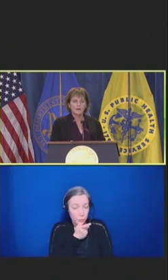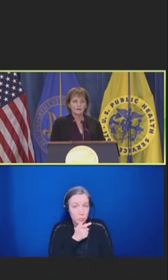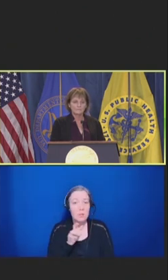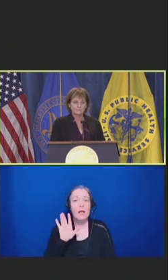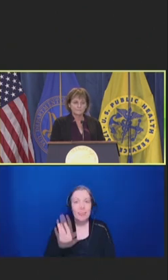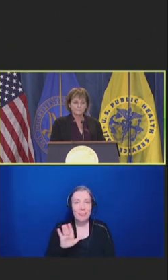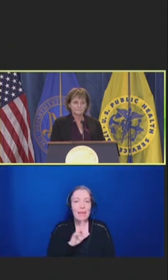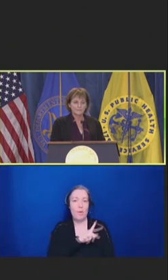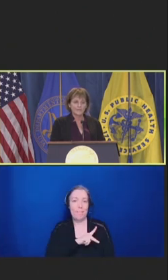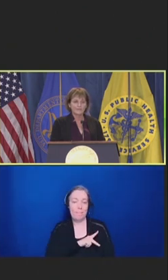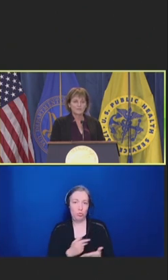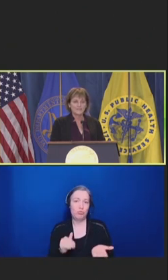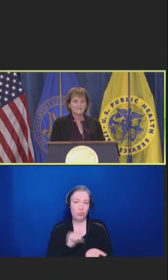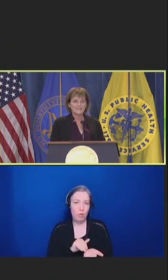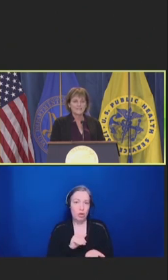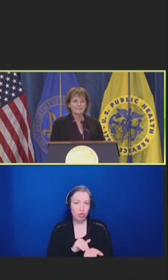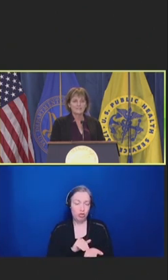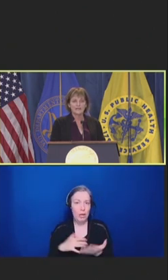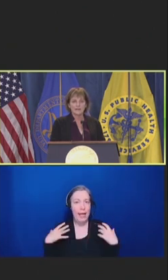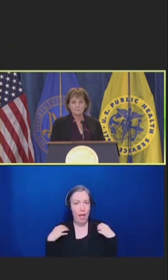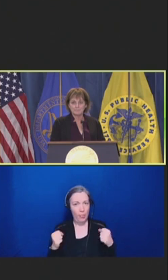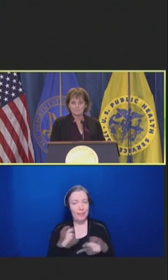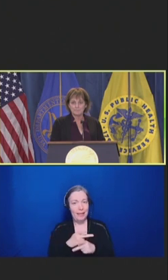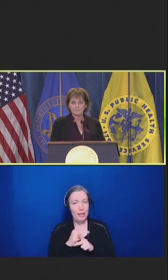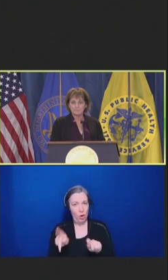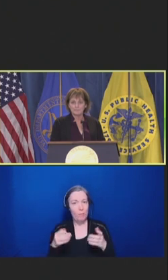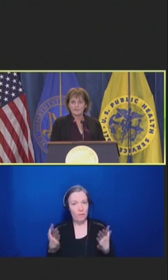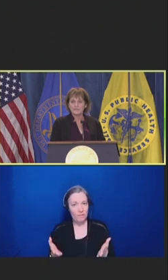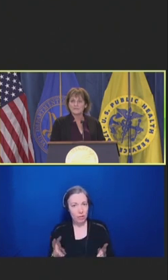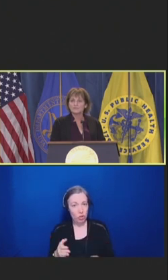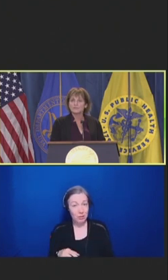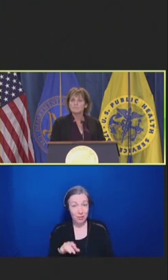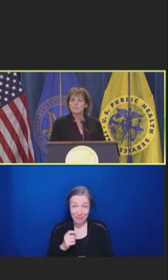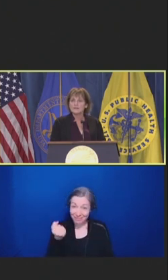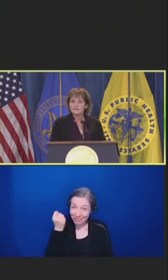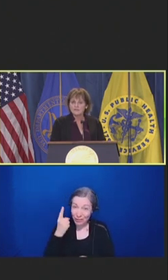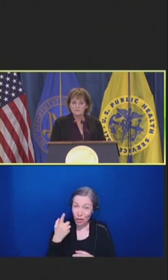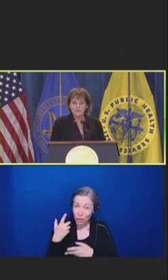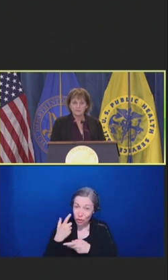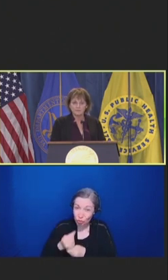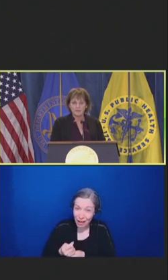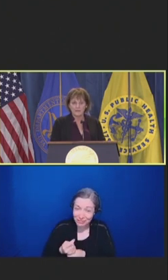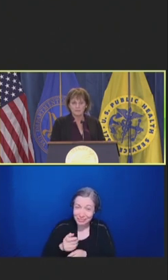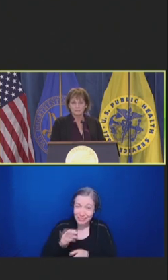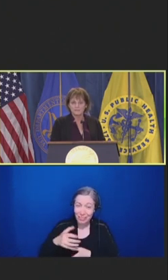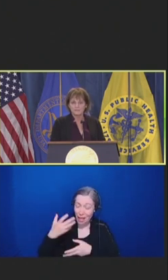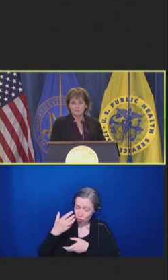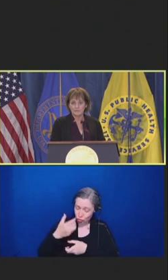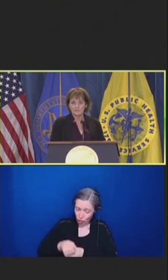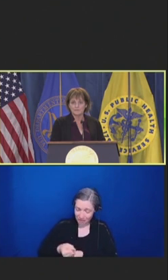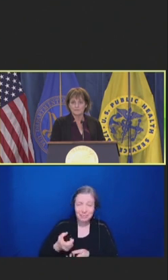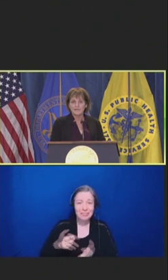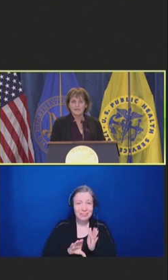But trust takes time, takes a tremendous amount of time to develop.